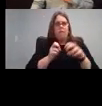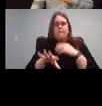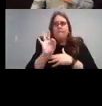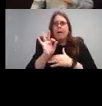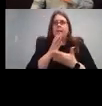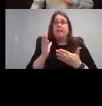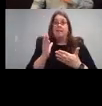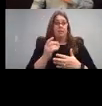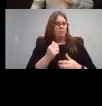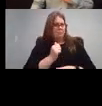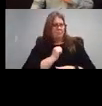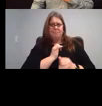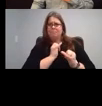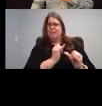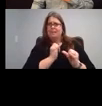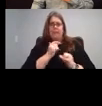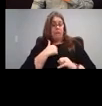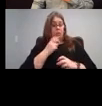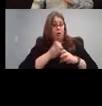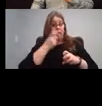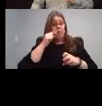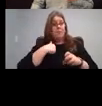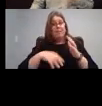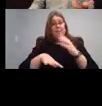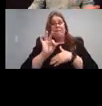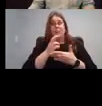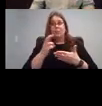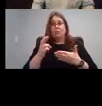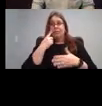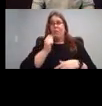to find the resources that I need as well. So I just started making this thing.